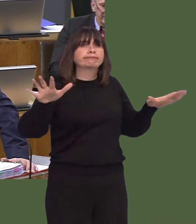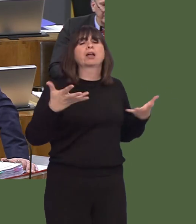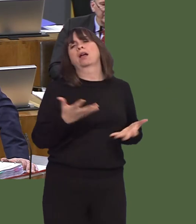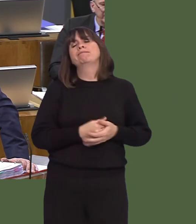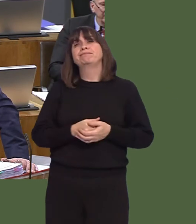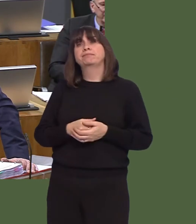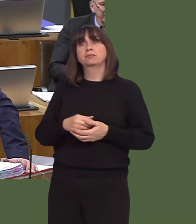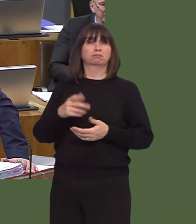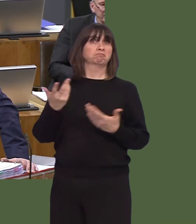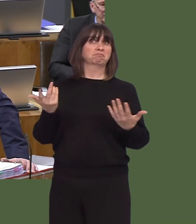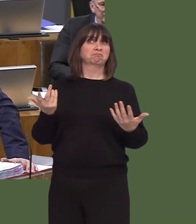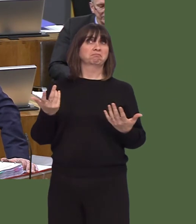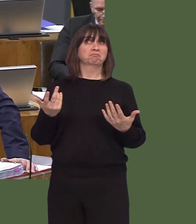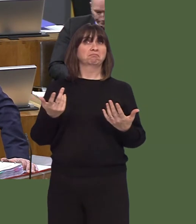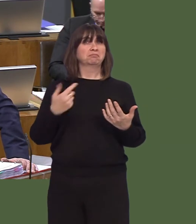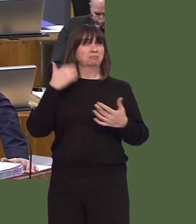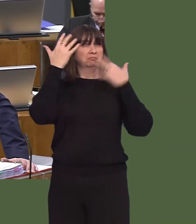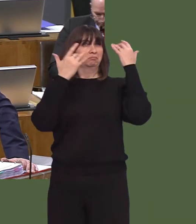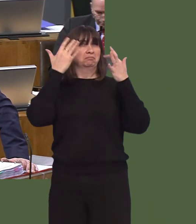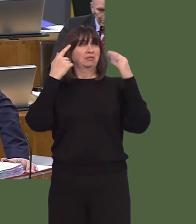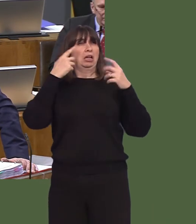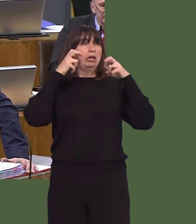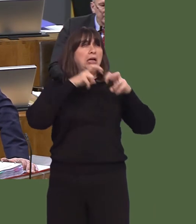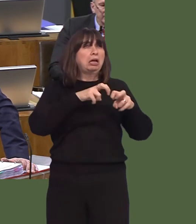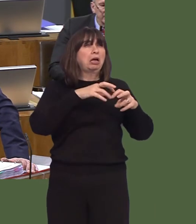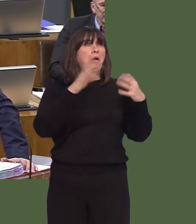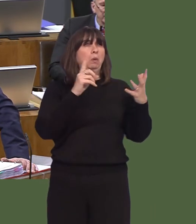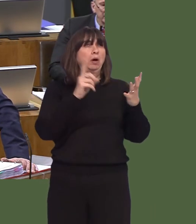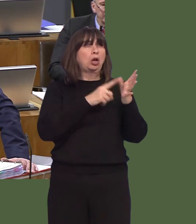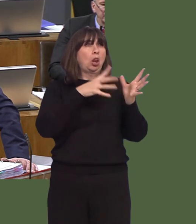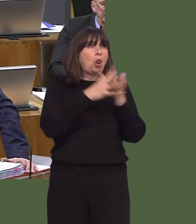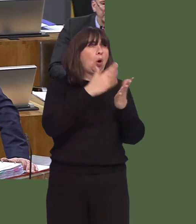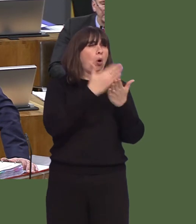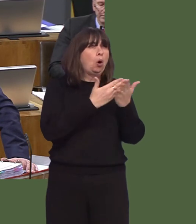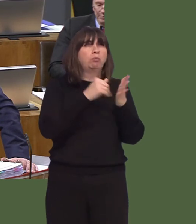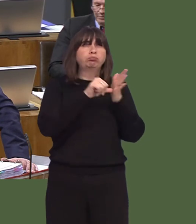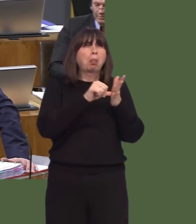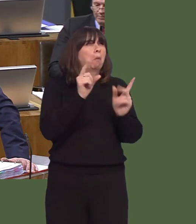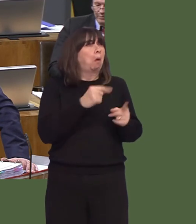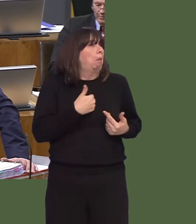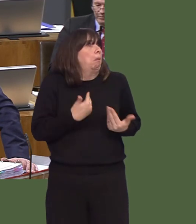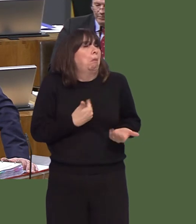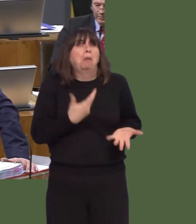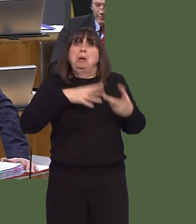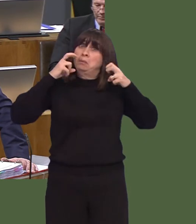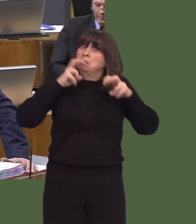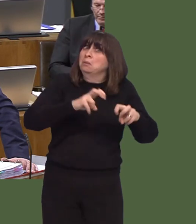Whether there are any legal issues that arise as a result, I don't know. I can't see, sensibly, why there should be, but it is something that I will take up and